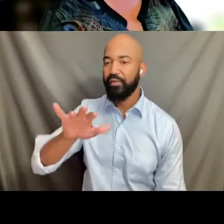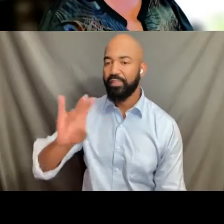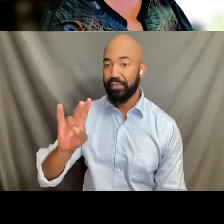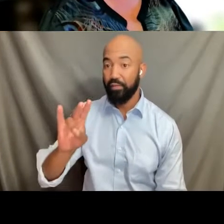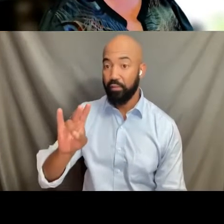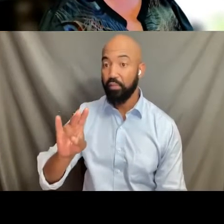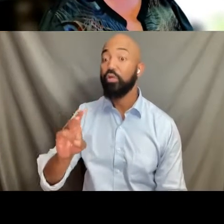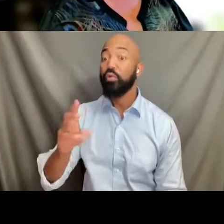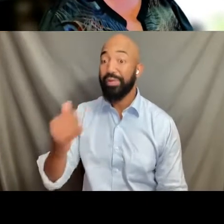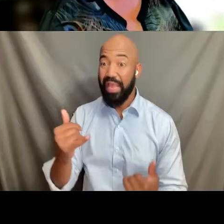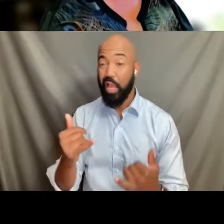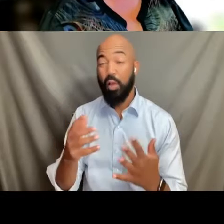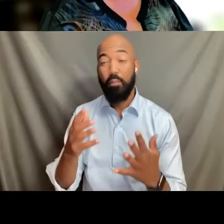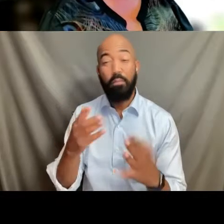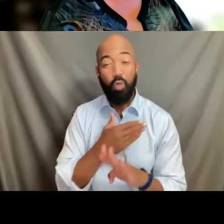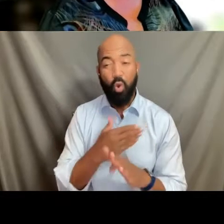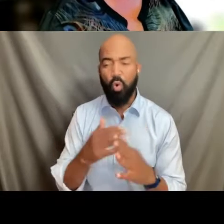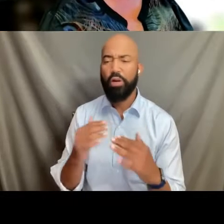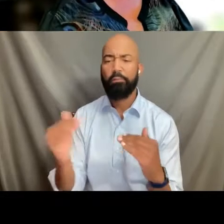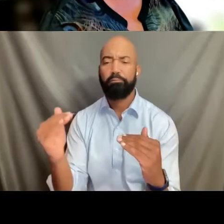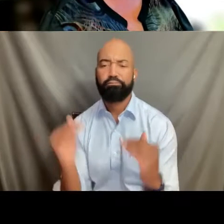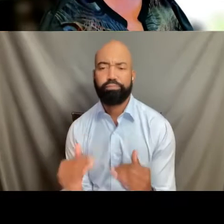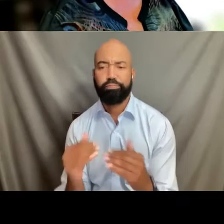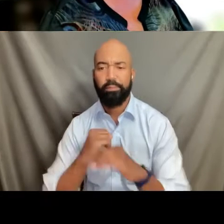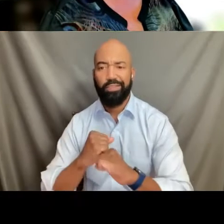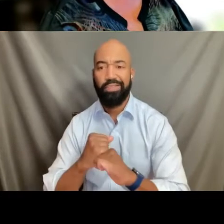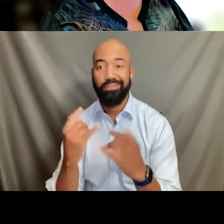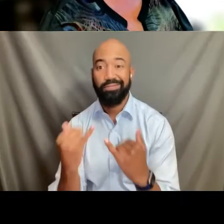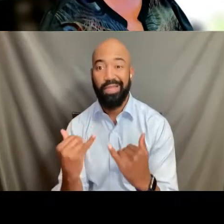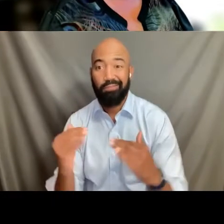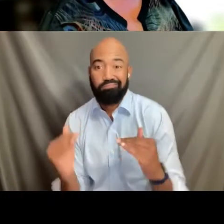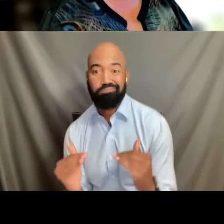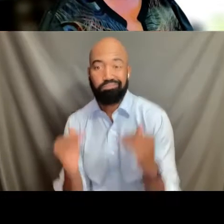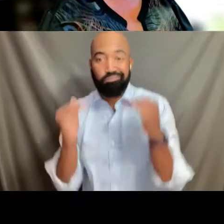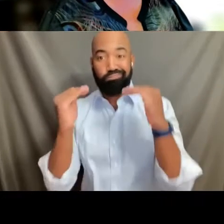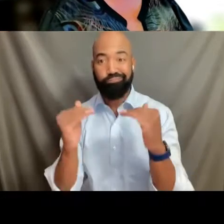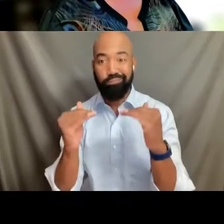as a protection of trans patients.